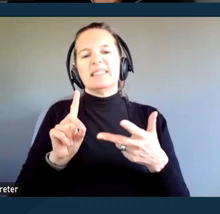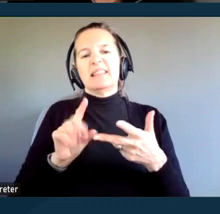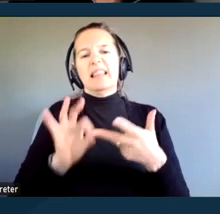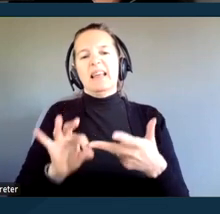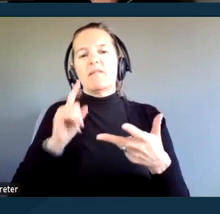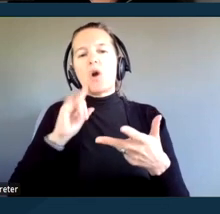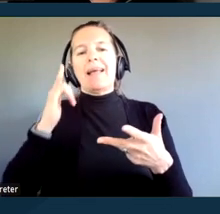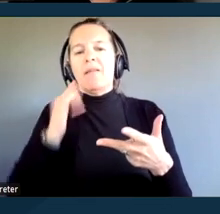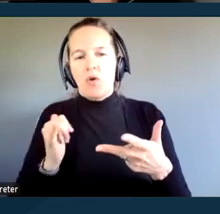Next slide, please.